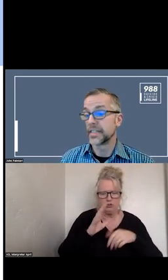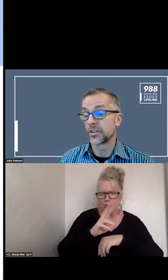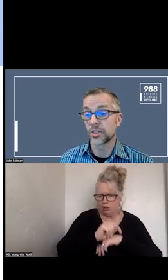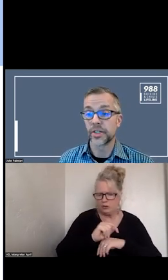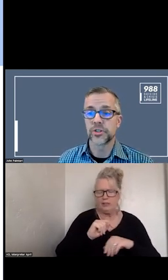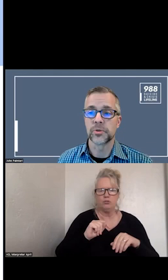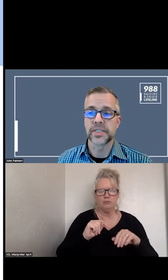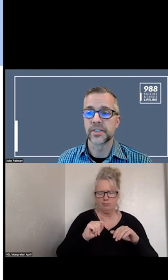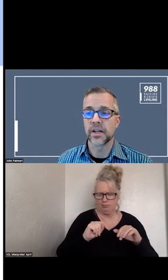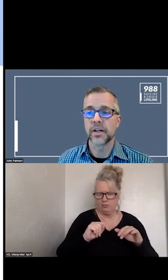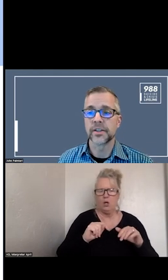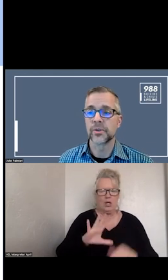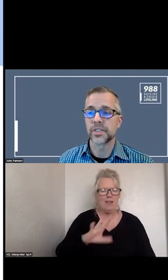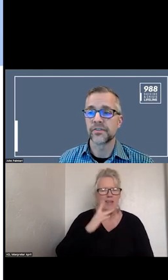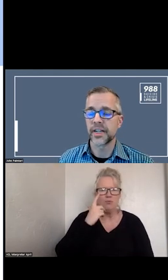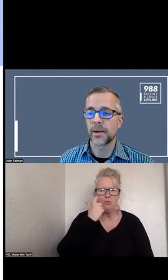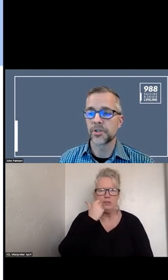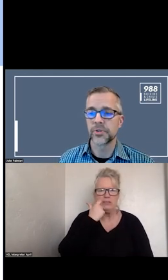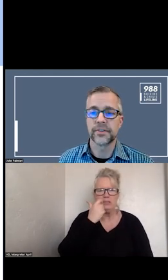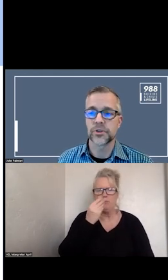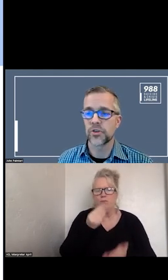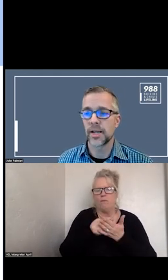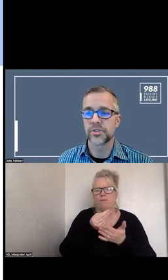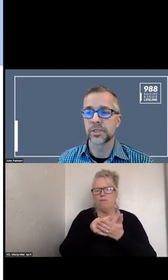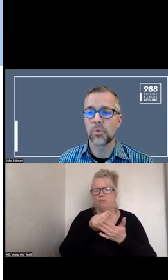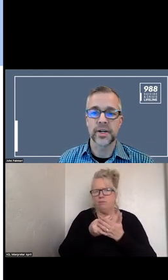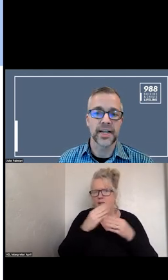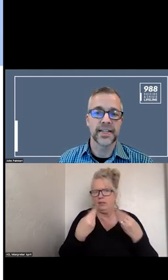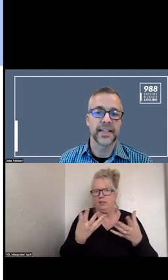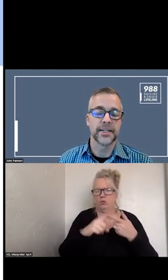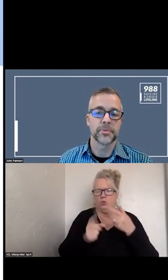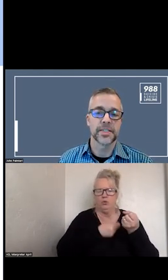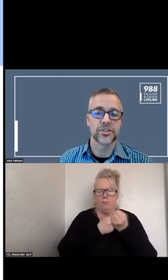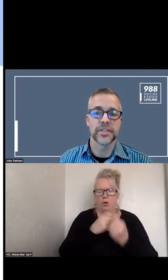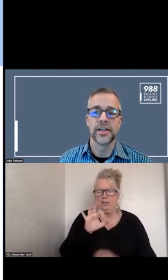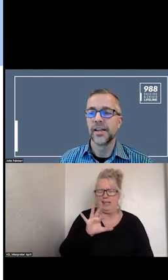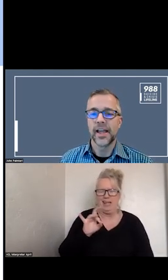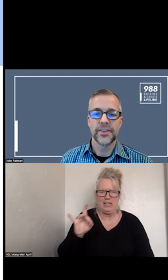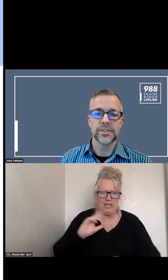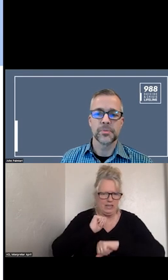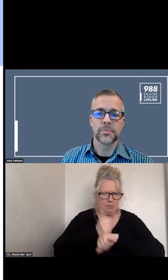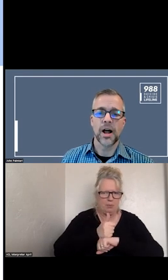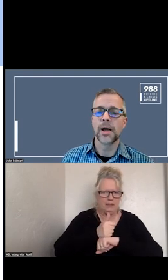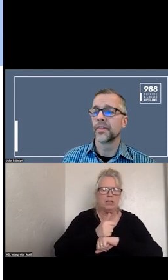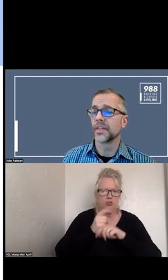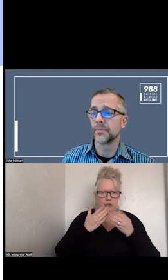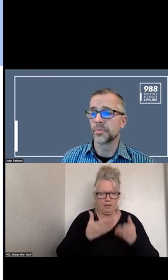WE ISSUED A FUNDING OPPORTUNITY FOR TRIBES TO SUPPORT 988 IMPLEMENTATION. THERE ARE COMMON TEAMS